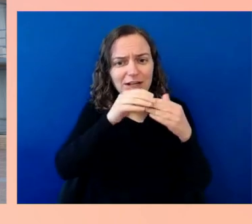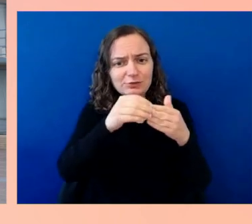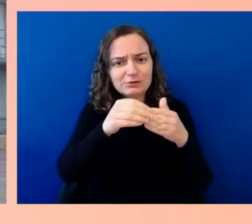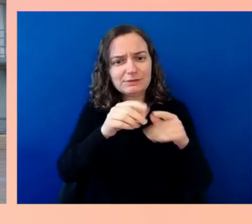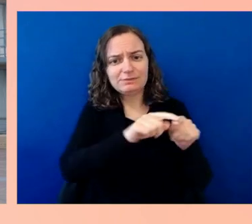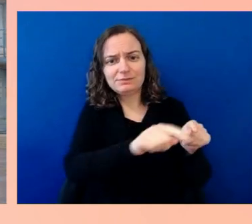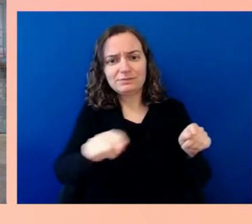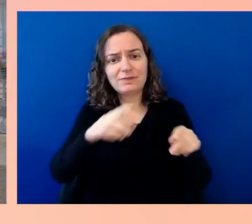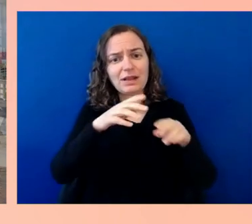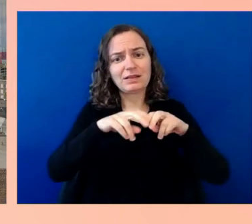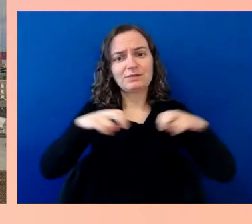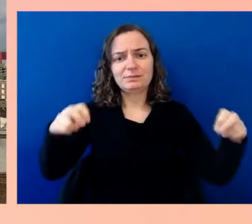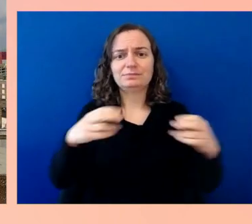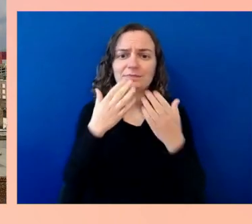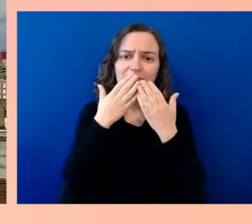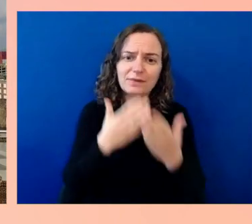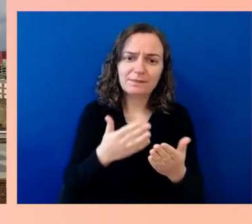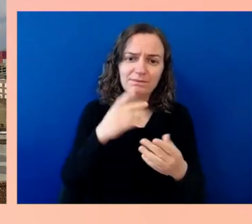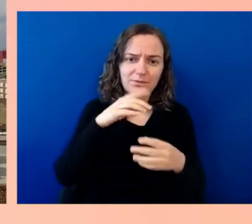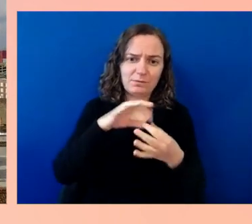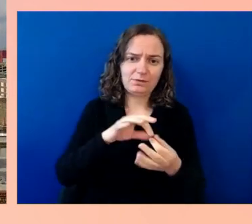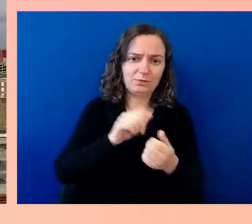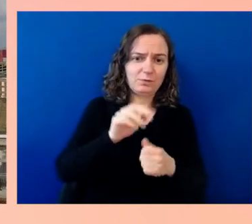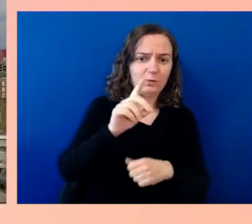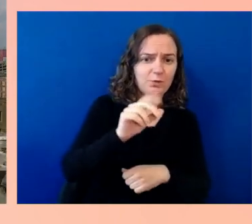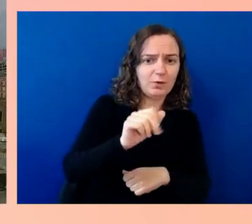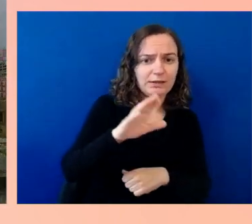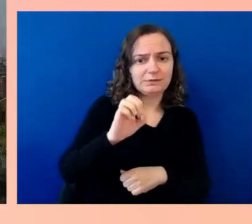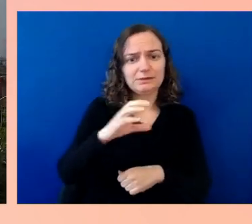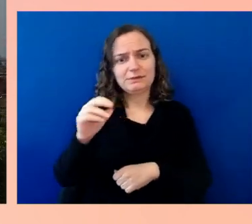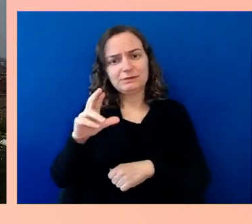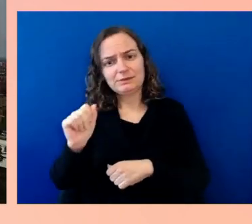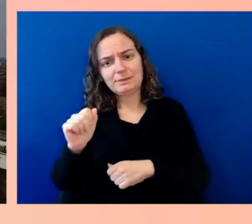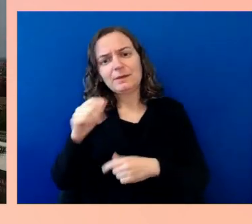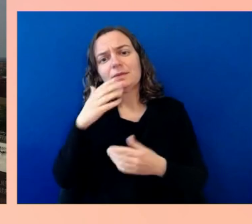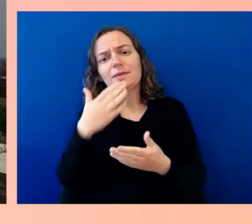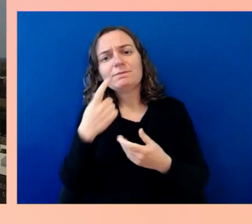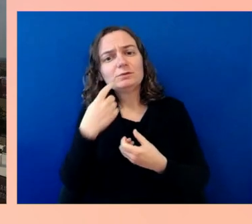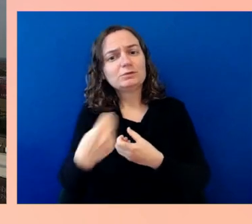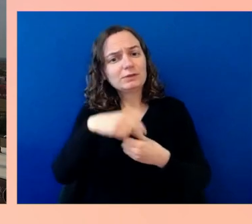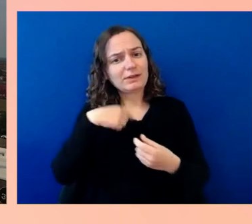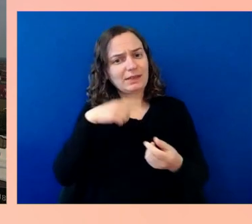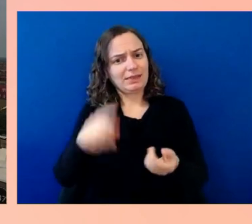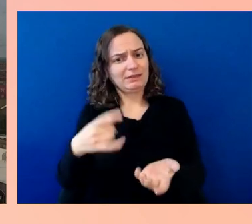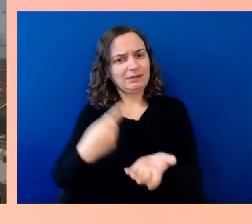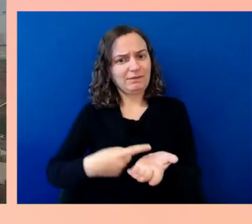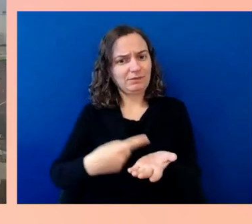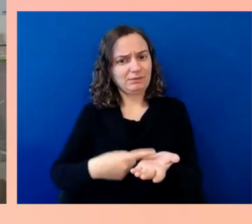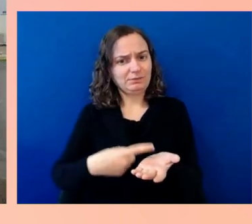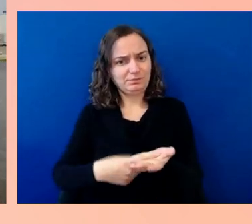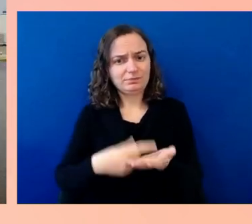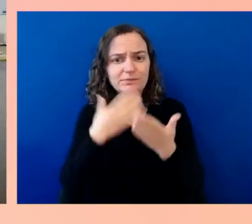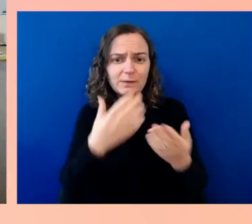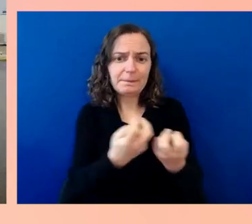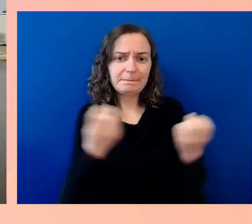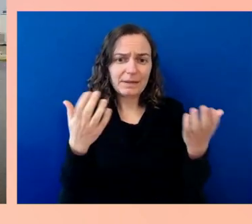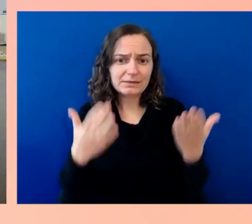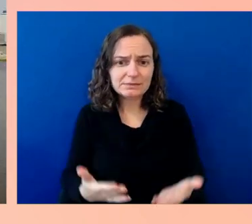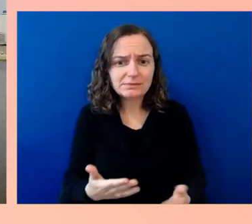Thank you to the panel. Thank you to the in-person audience. Thank you to everyone watching virtually. Thank you to so many who